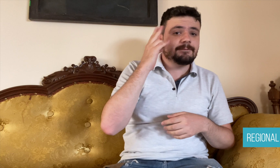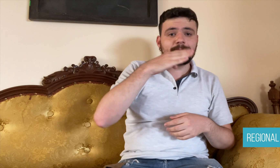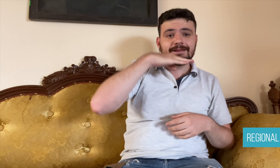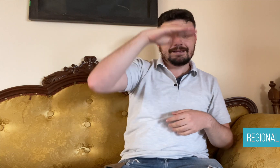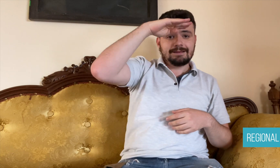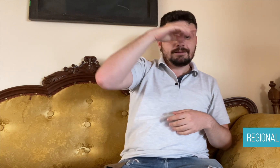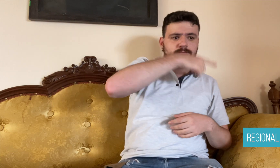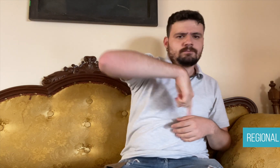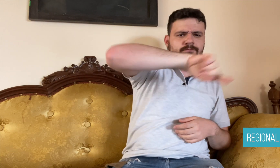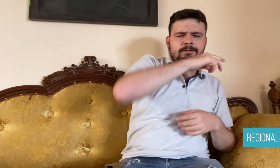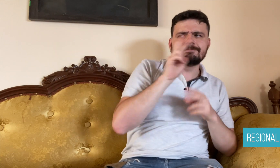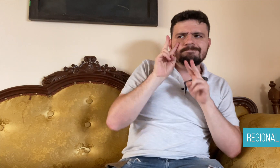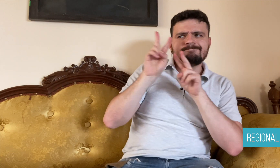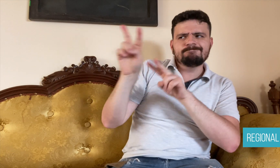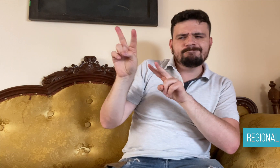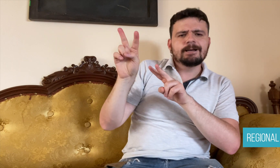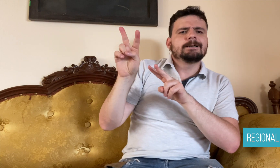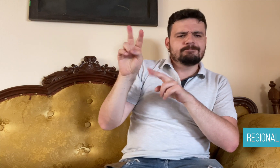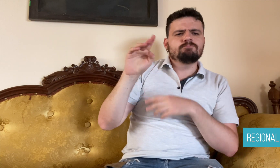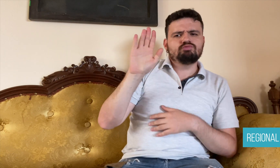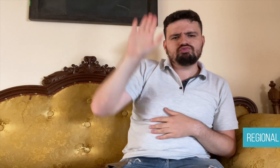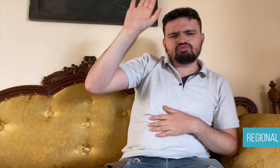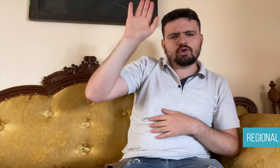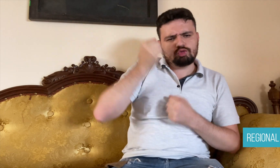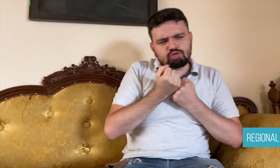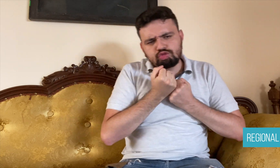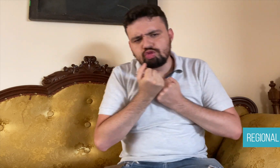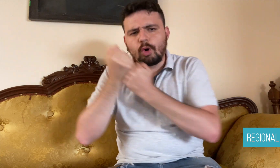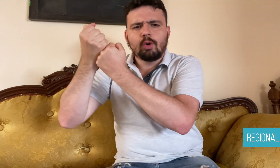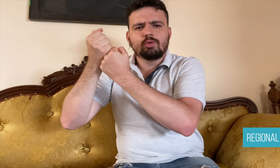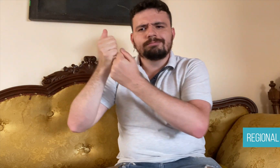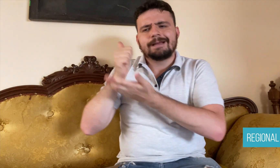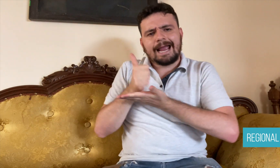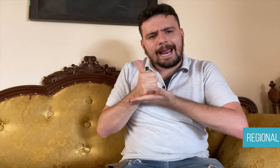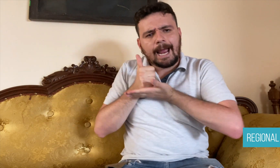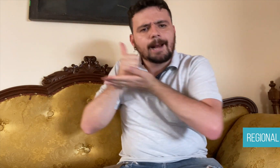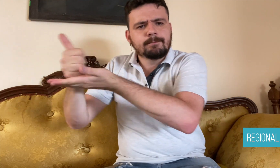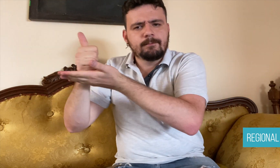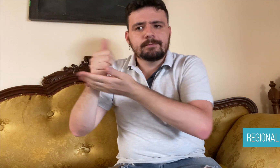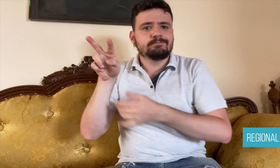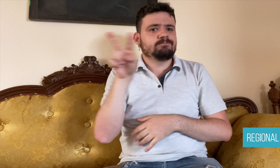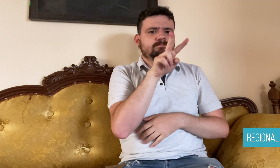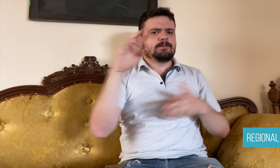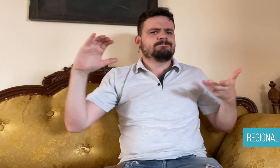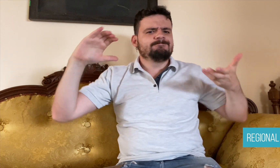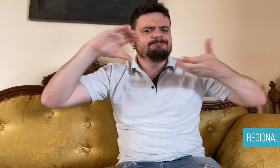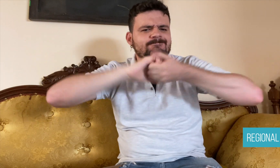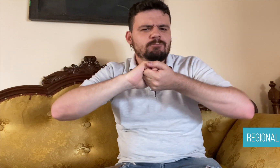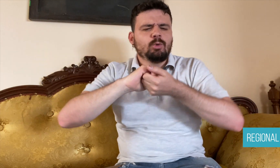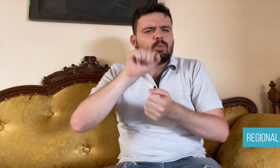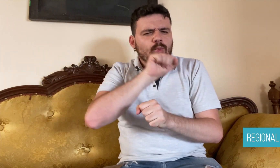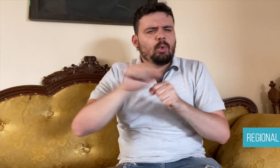and offer their support. As a result of their collaboration